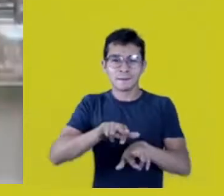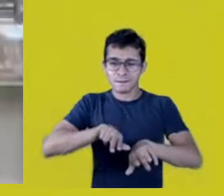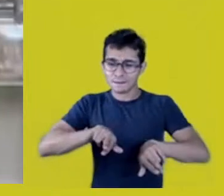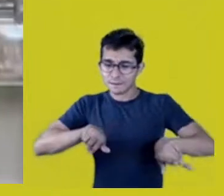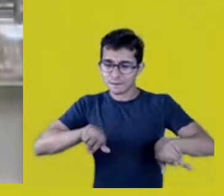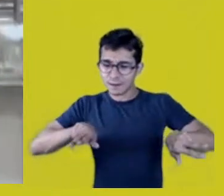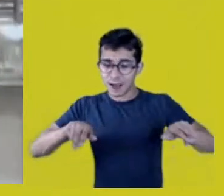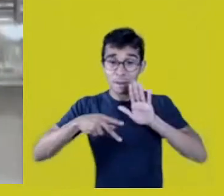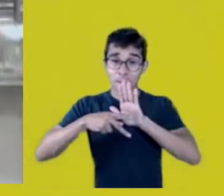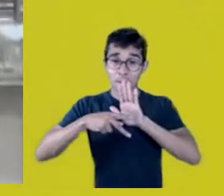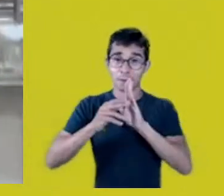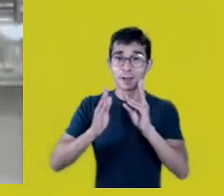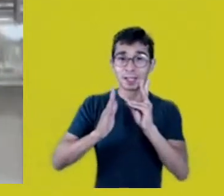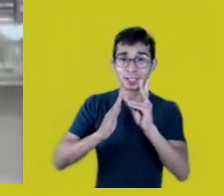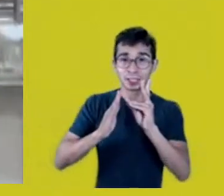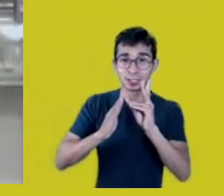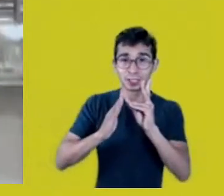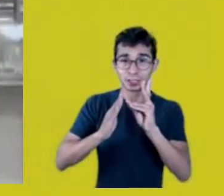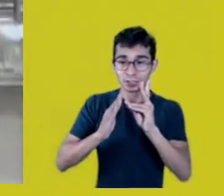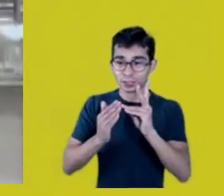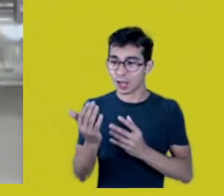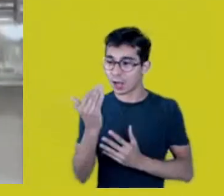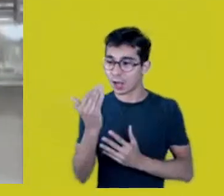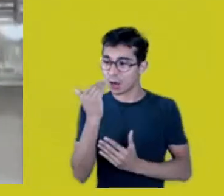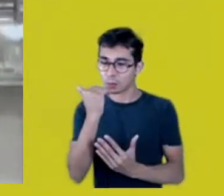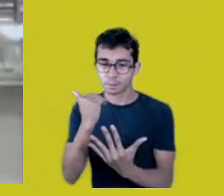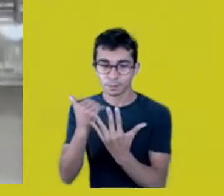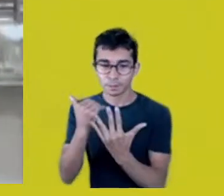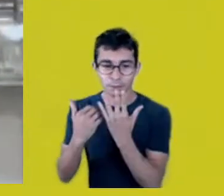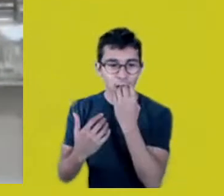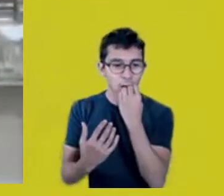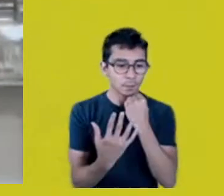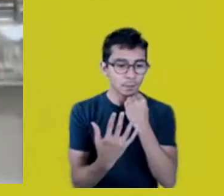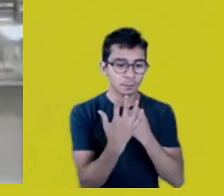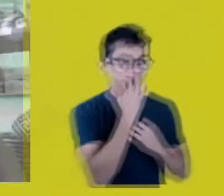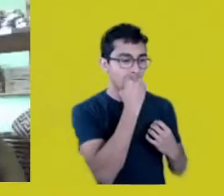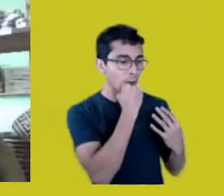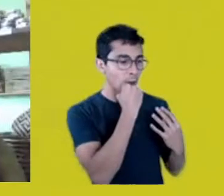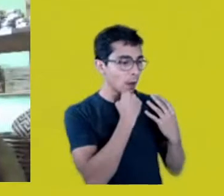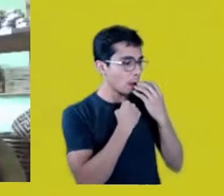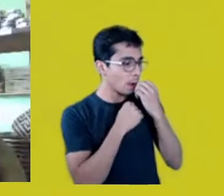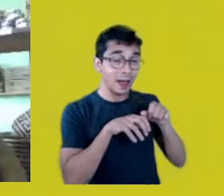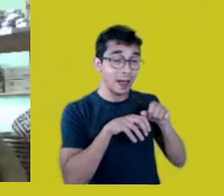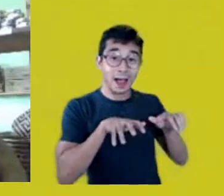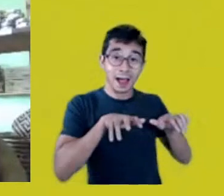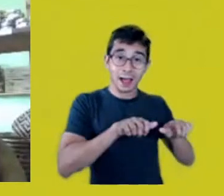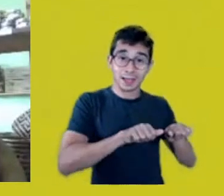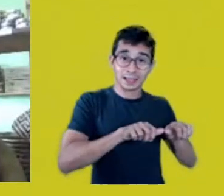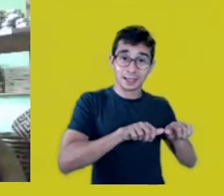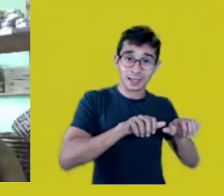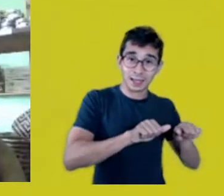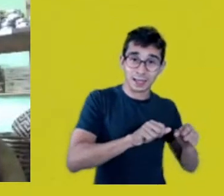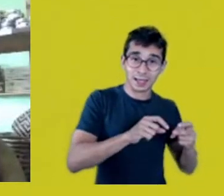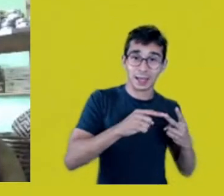abacaba, açaí, patoá, pirá,